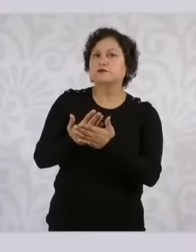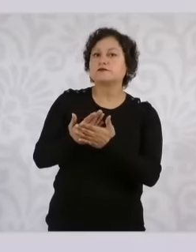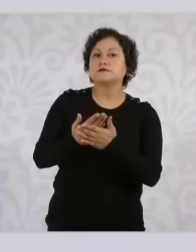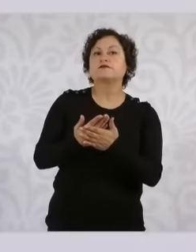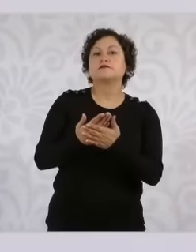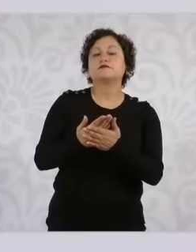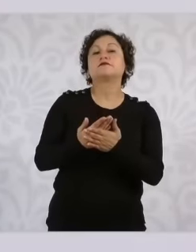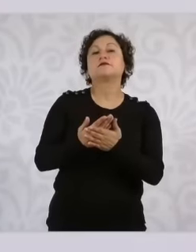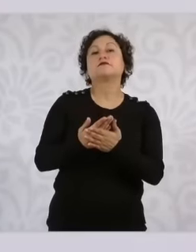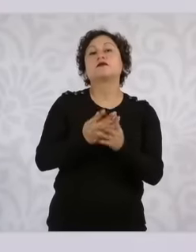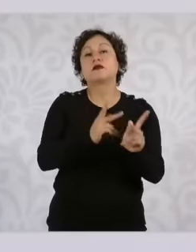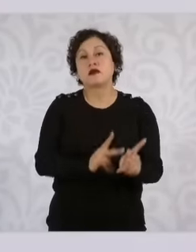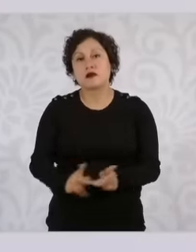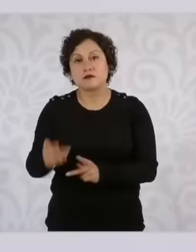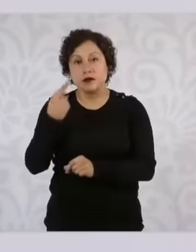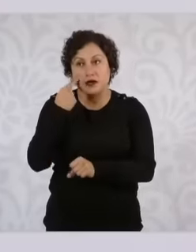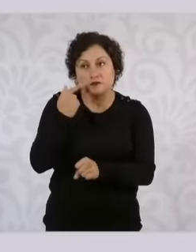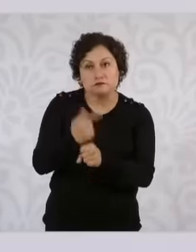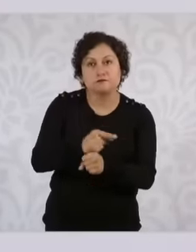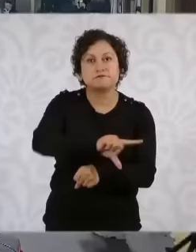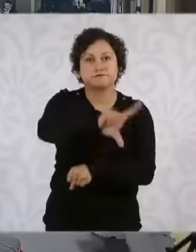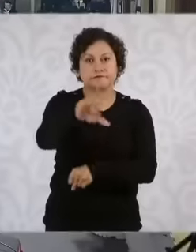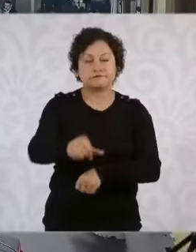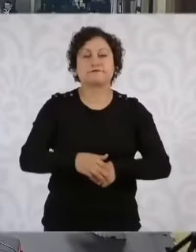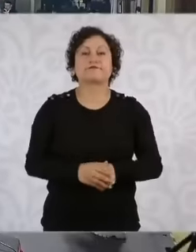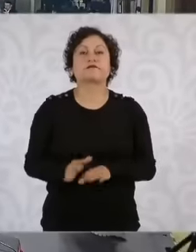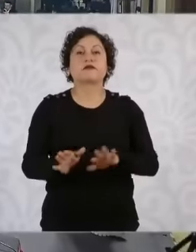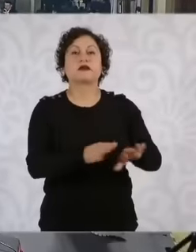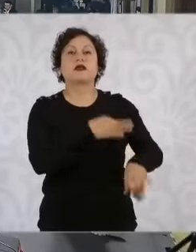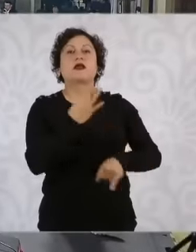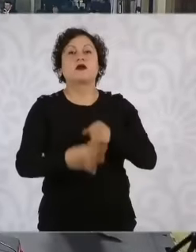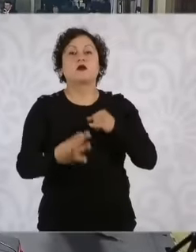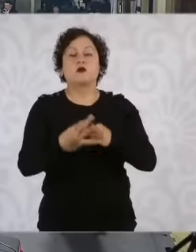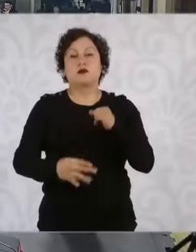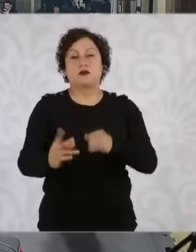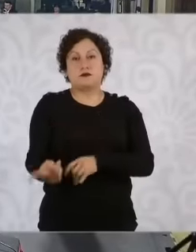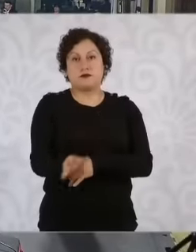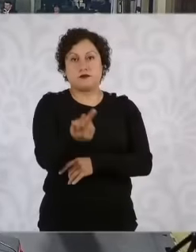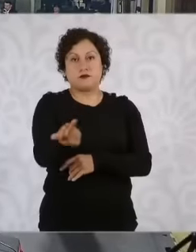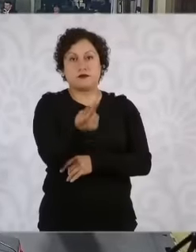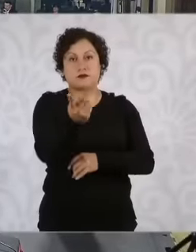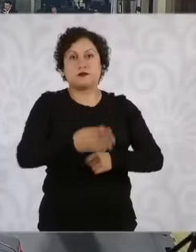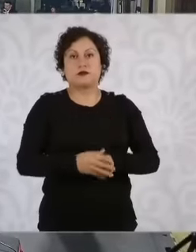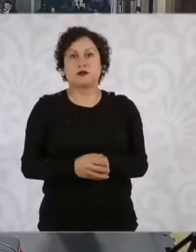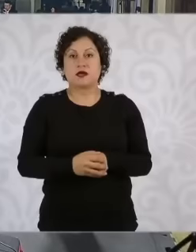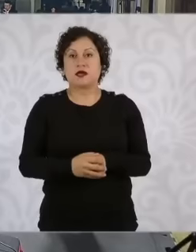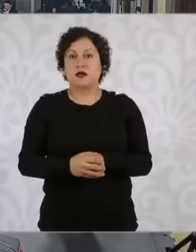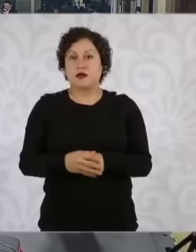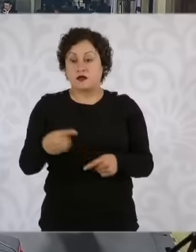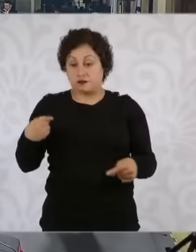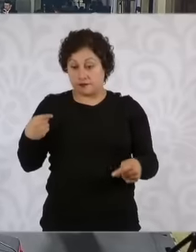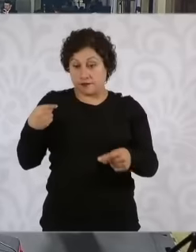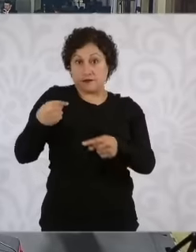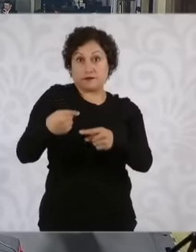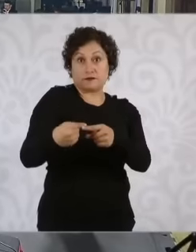causes let's say and and finally president one day after completing a week of her government